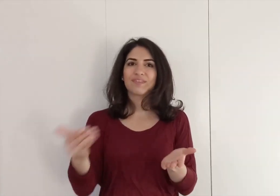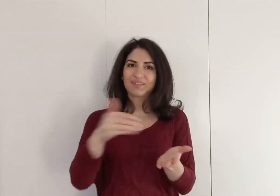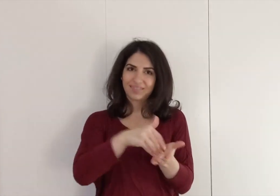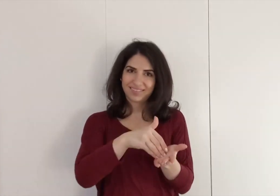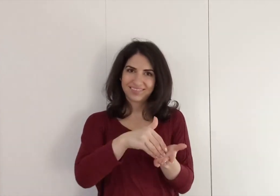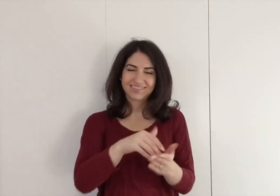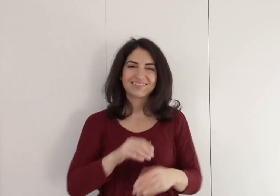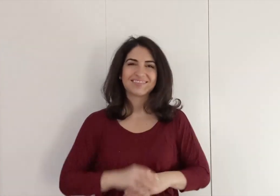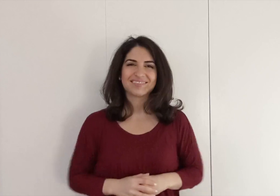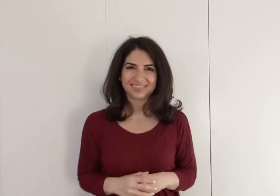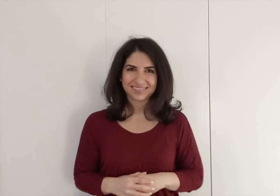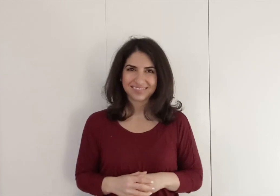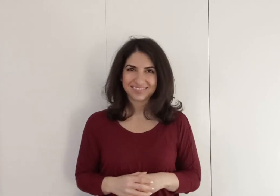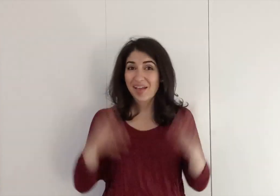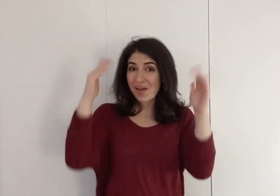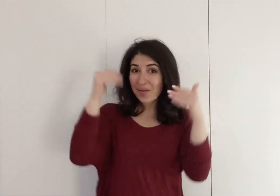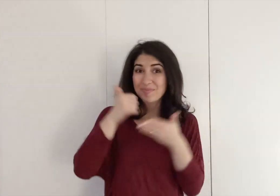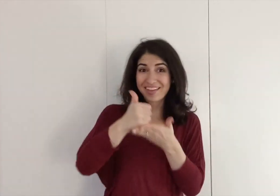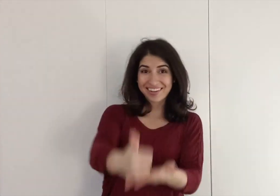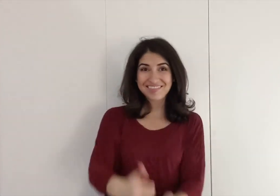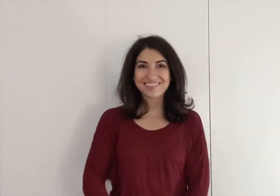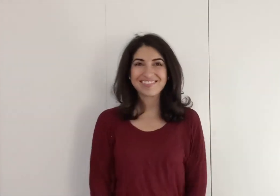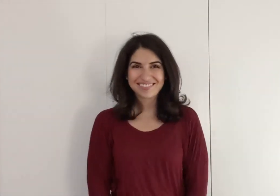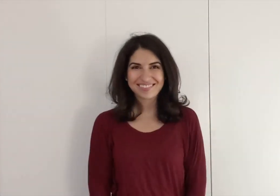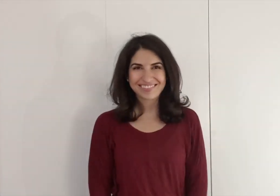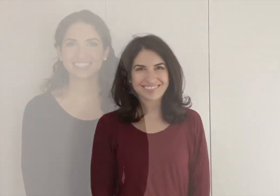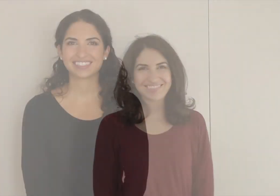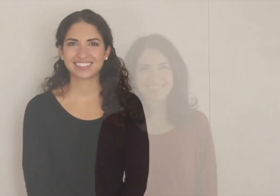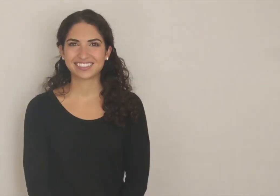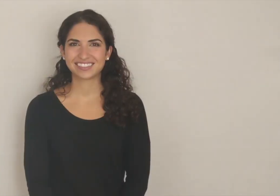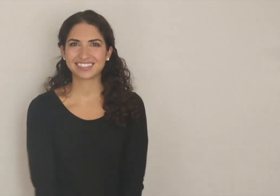AGAIN I hope that that helps!